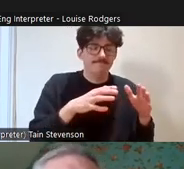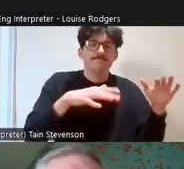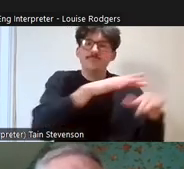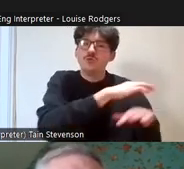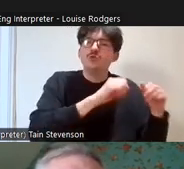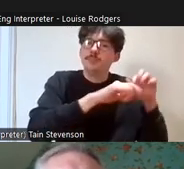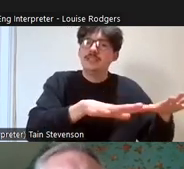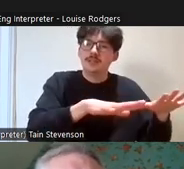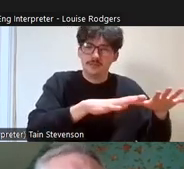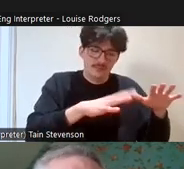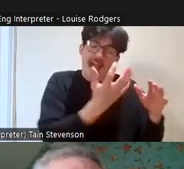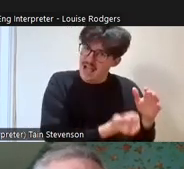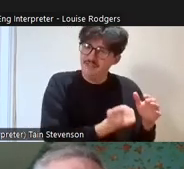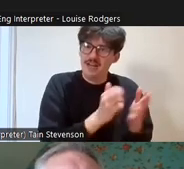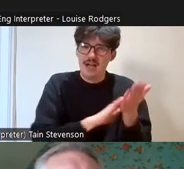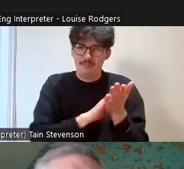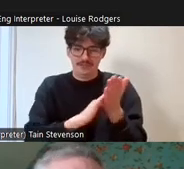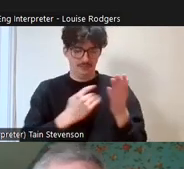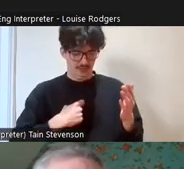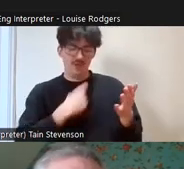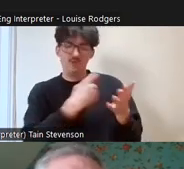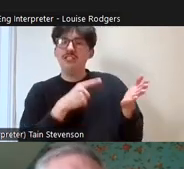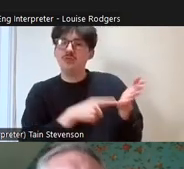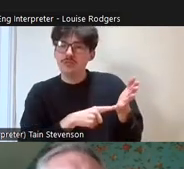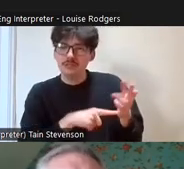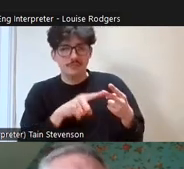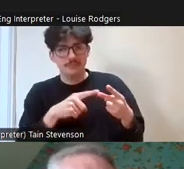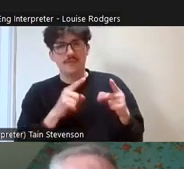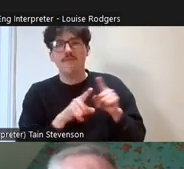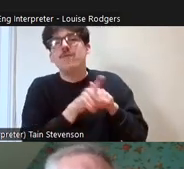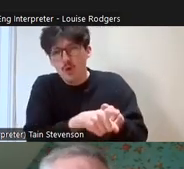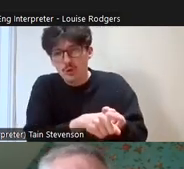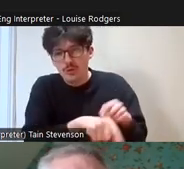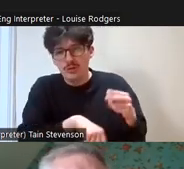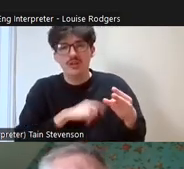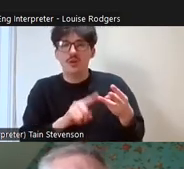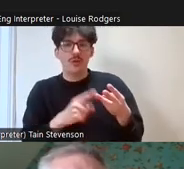can jump on to, you know, we’d retweet, we follow them and we can then see you there following as